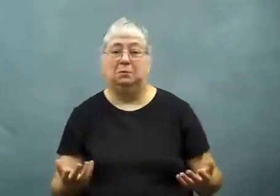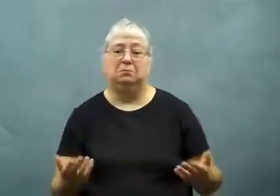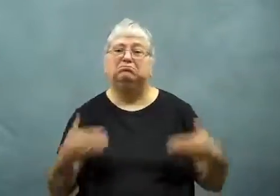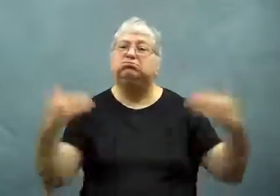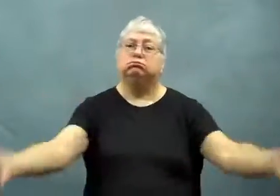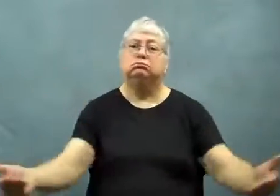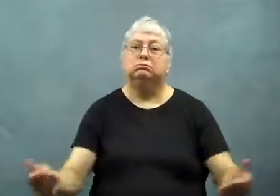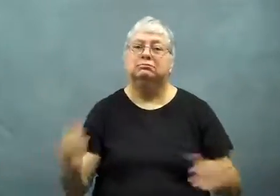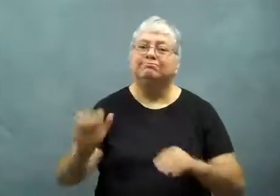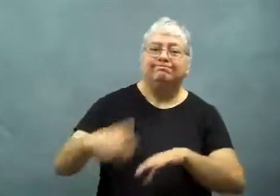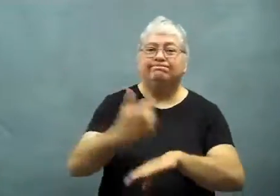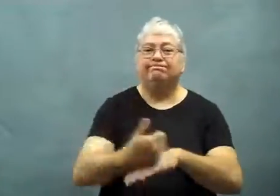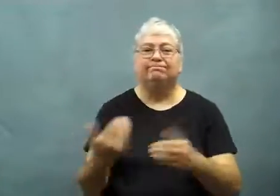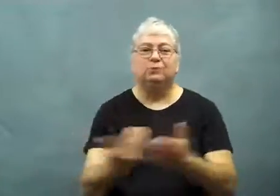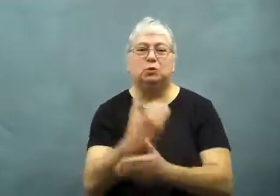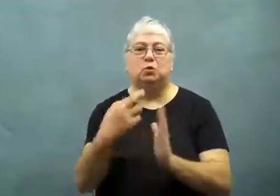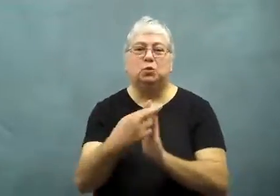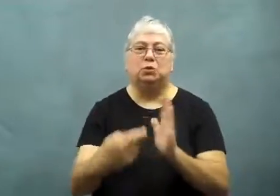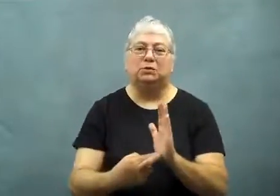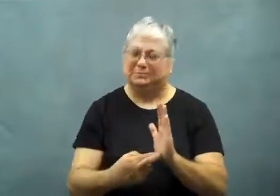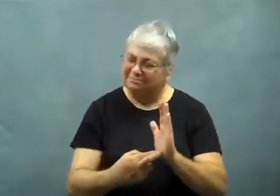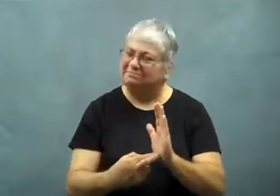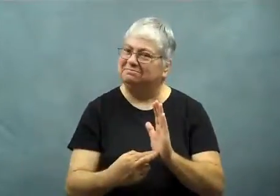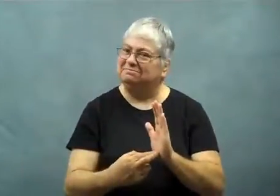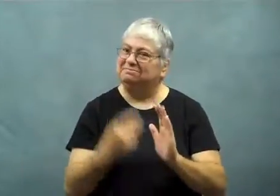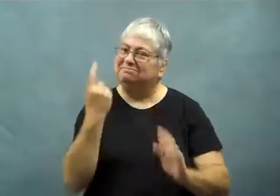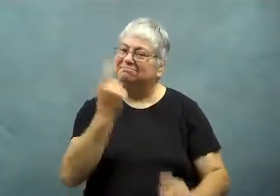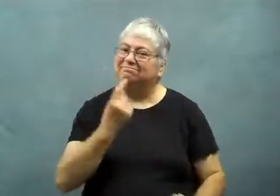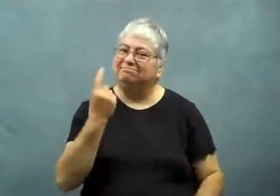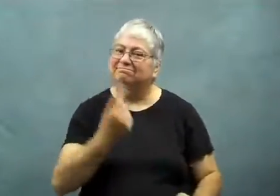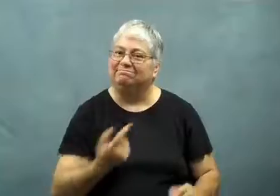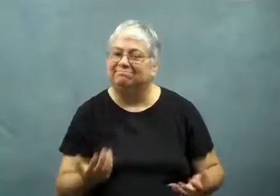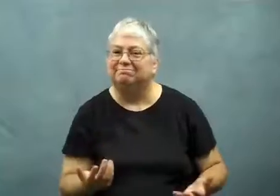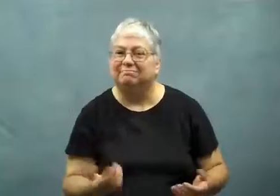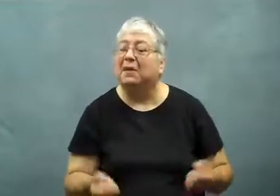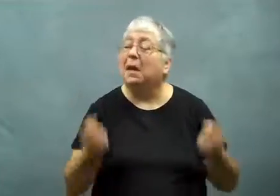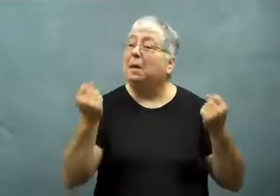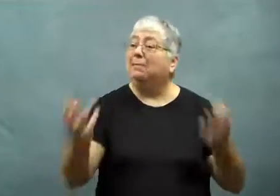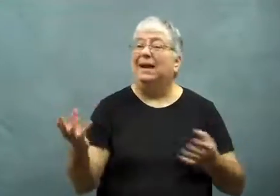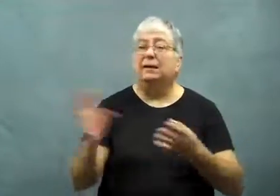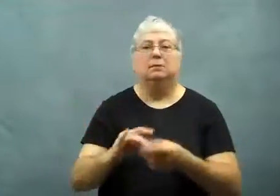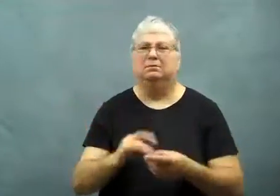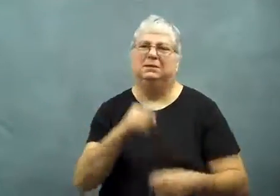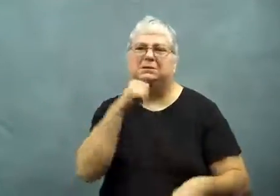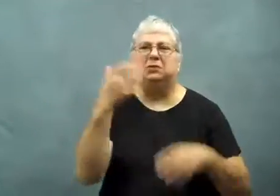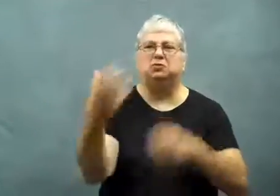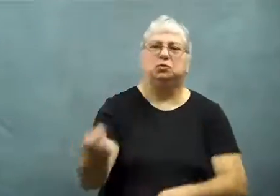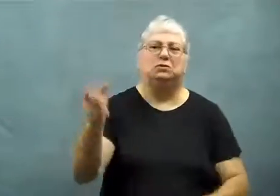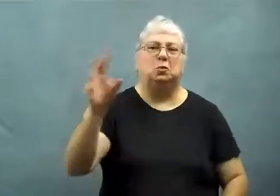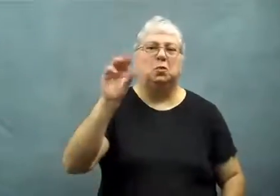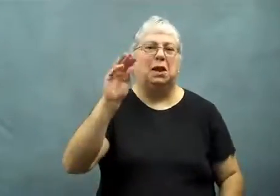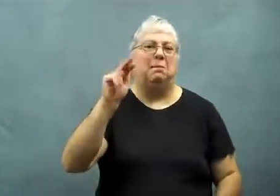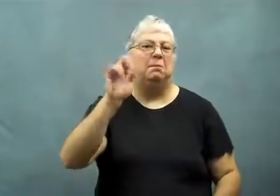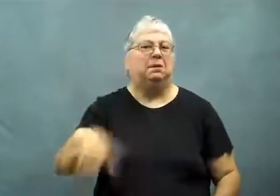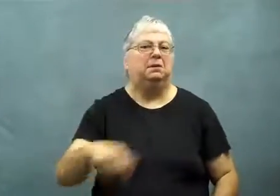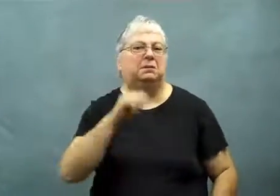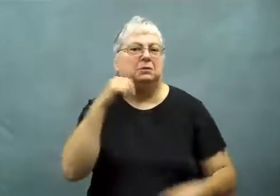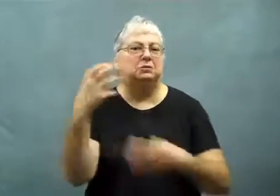Boehner went ahead and instituted the new rules. That was something.